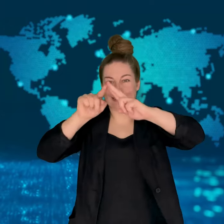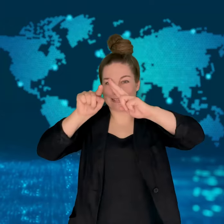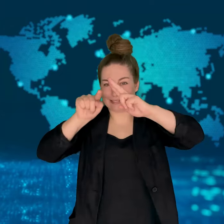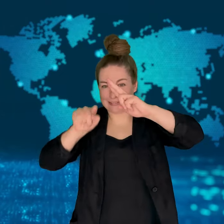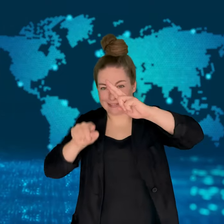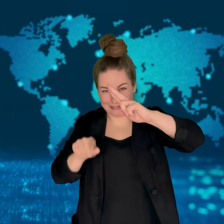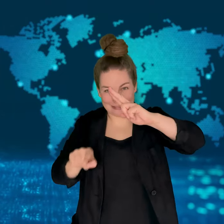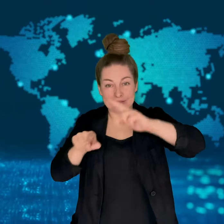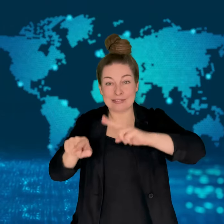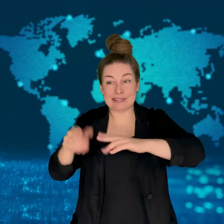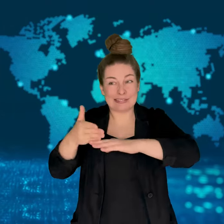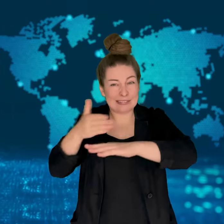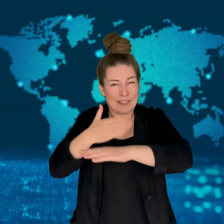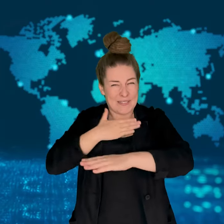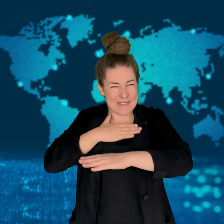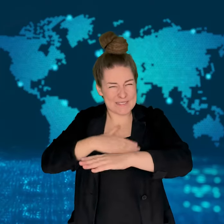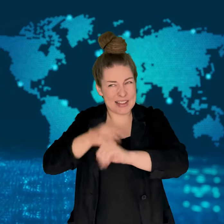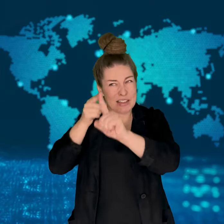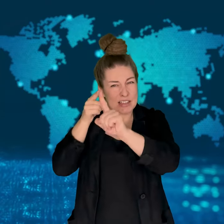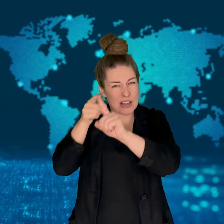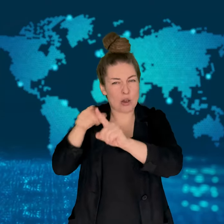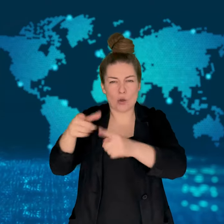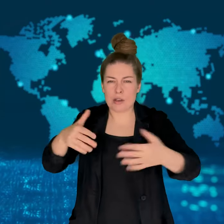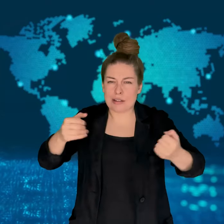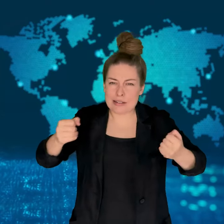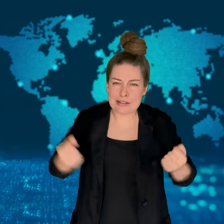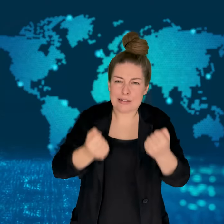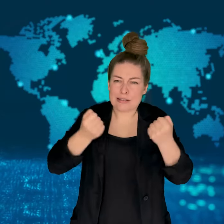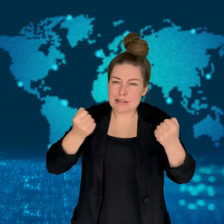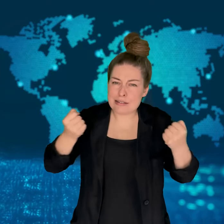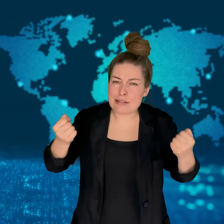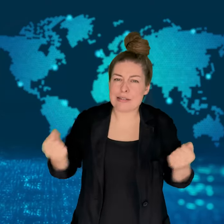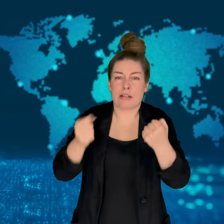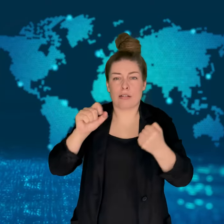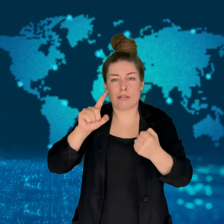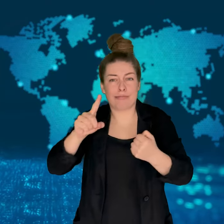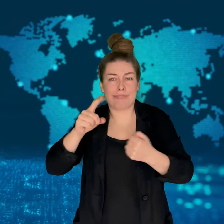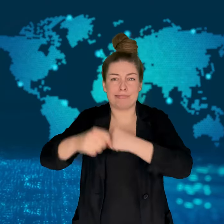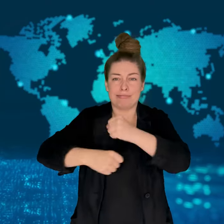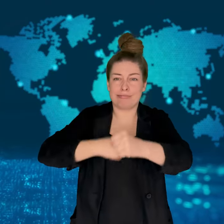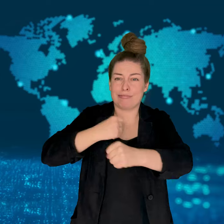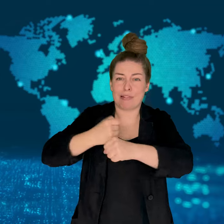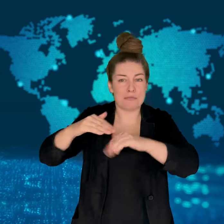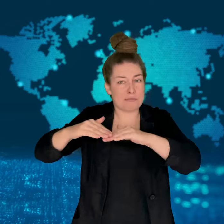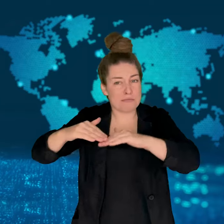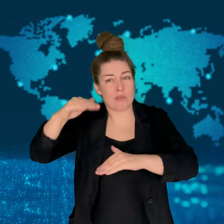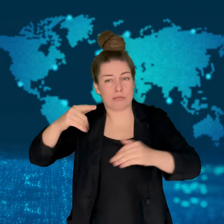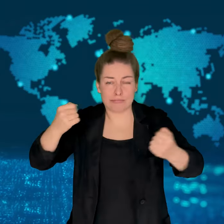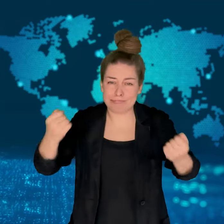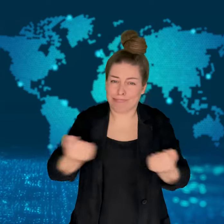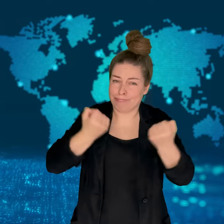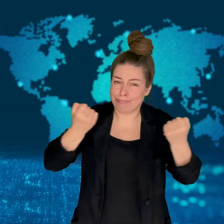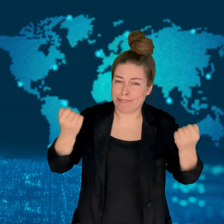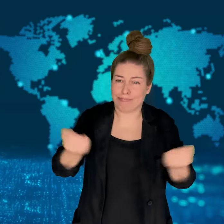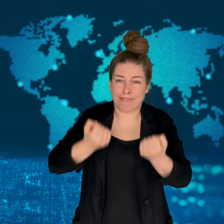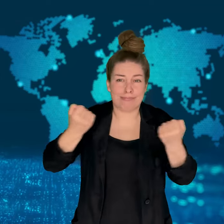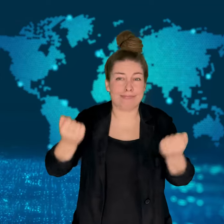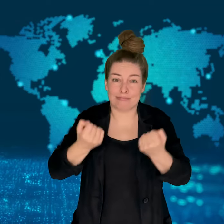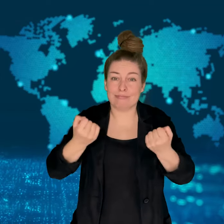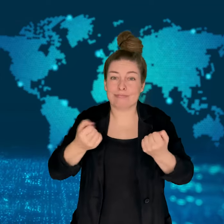dexterity, strength, and speed.